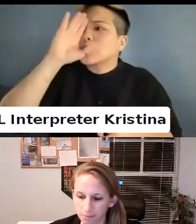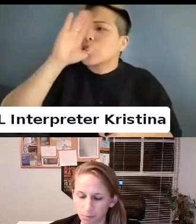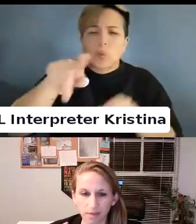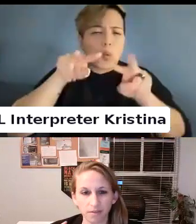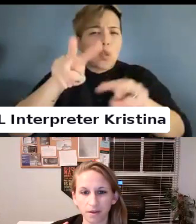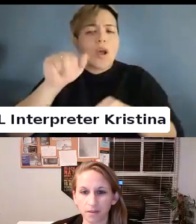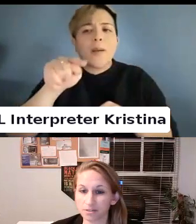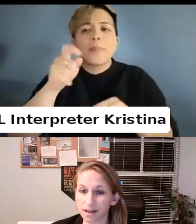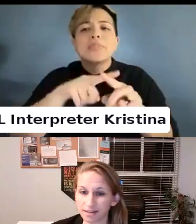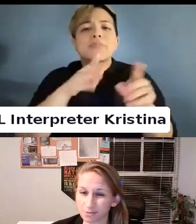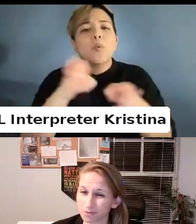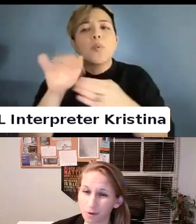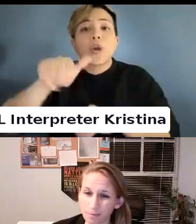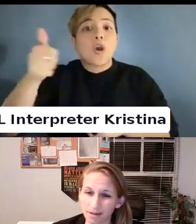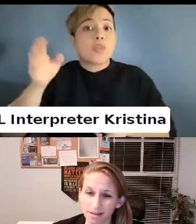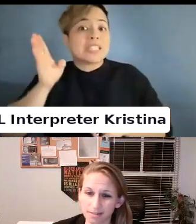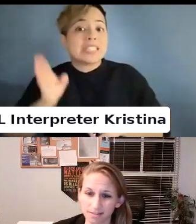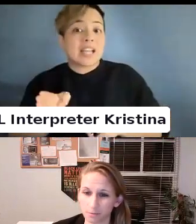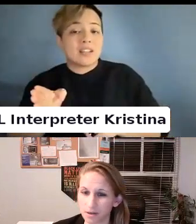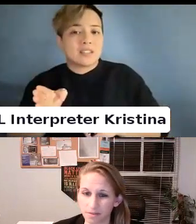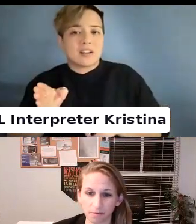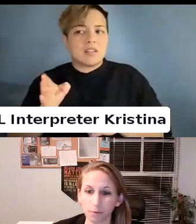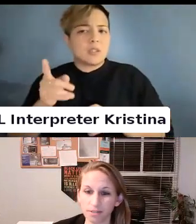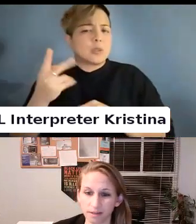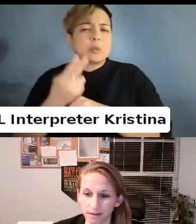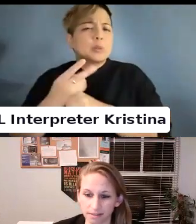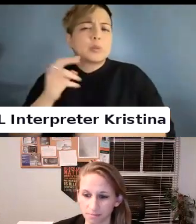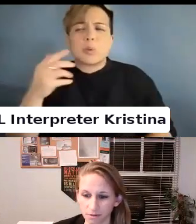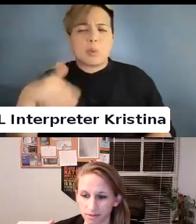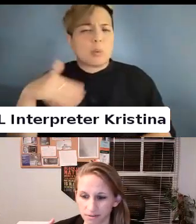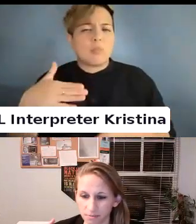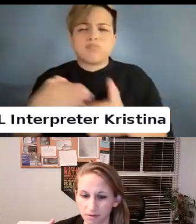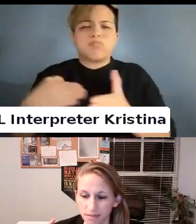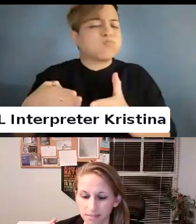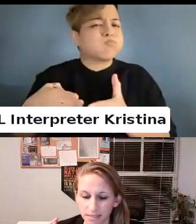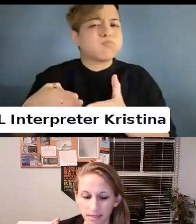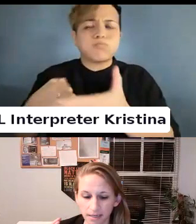other side that is sort of weapon eyes in the way they have always done things.